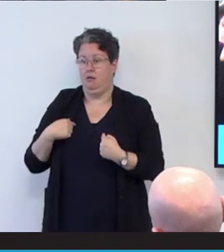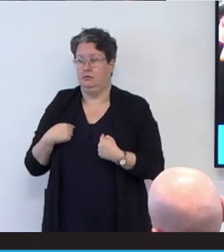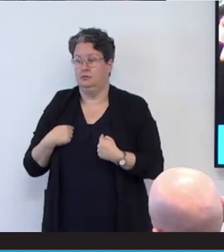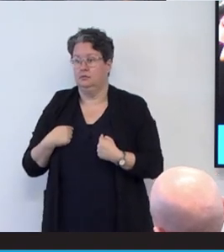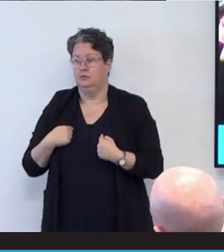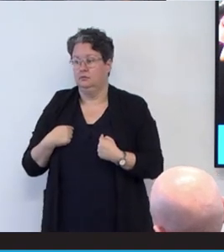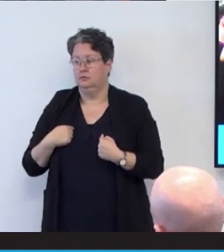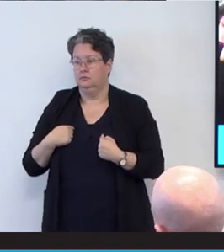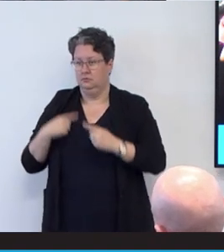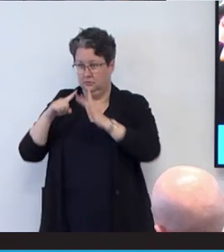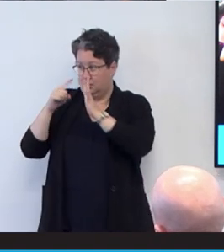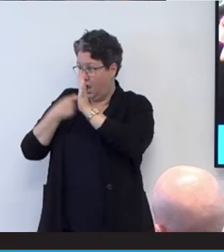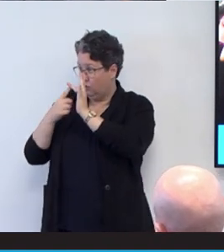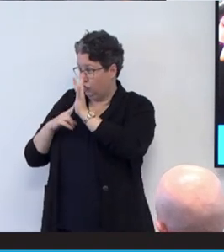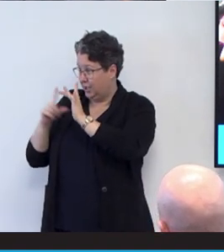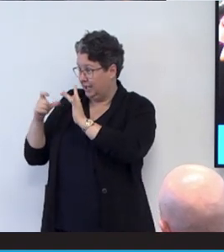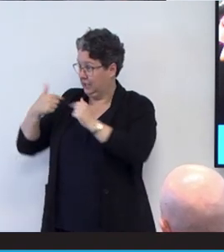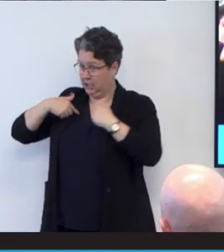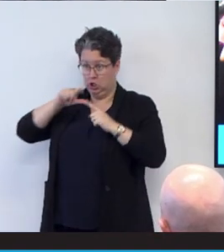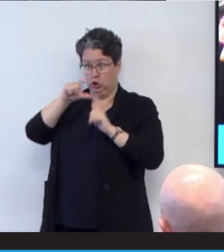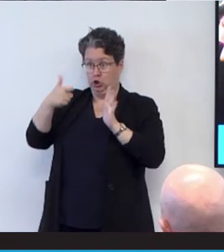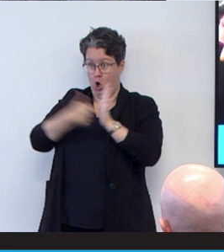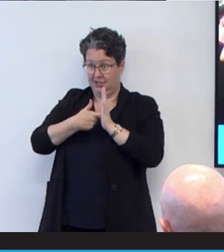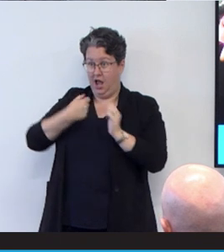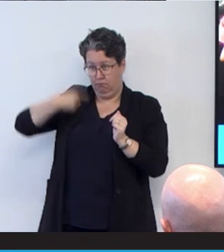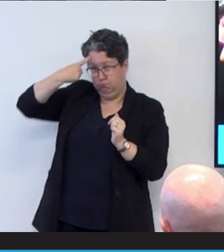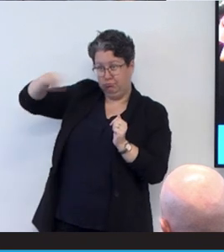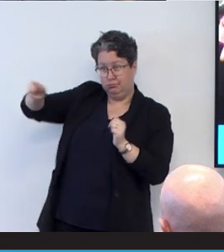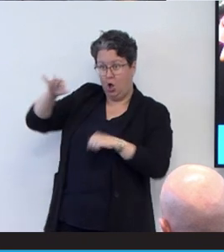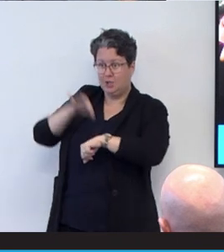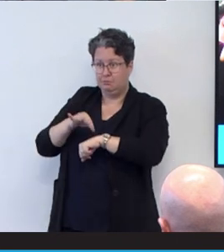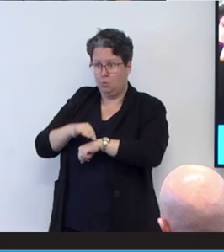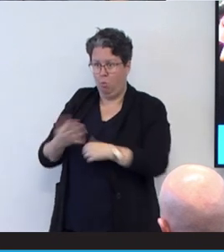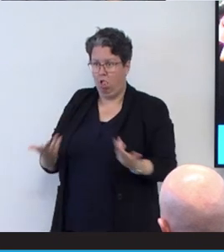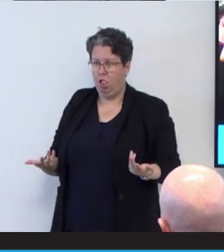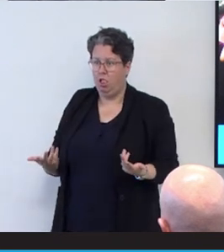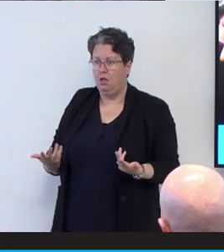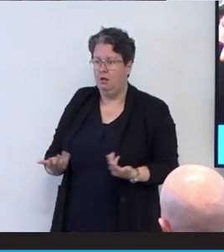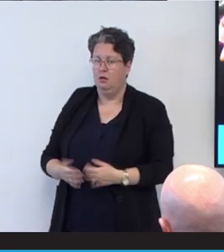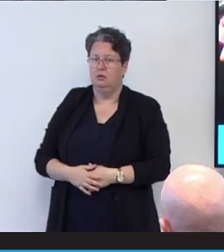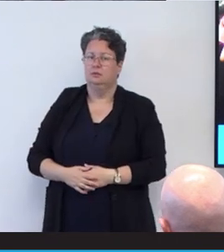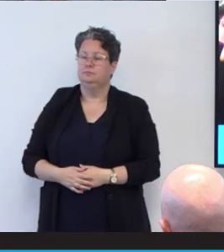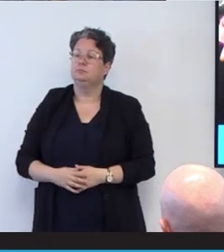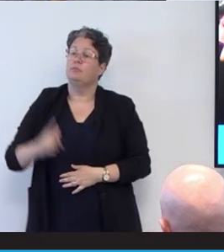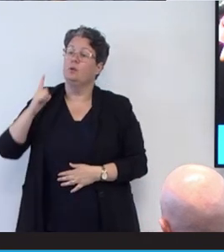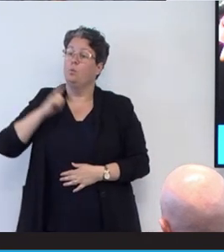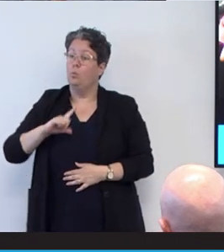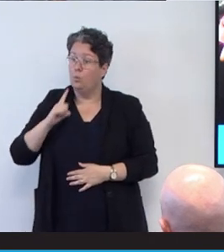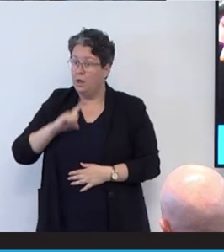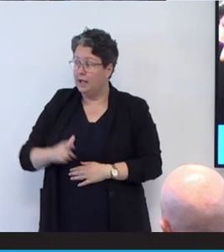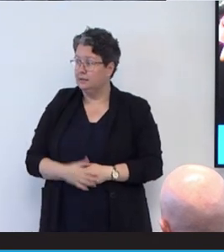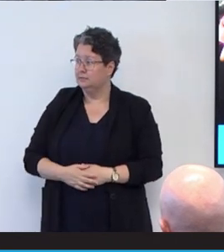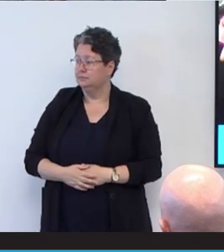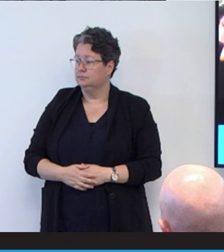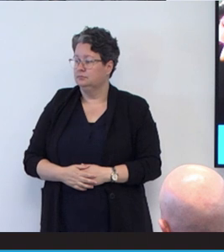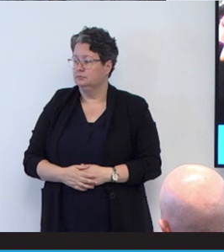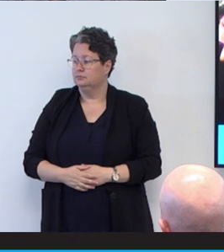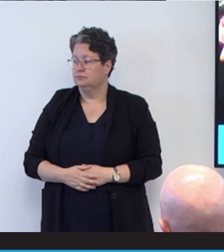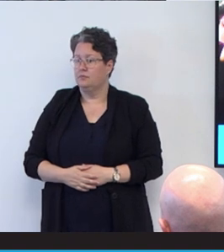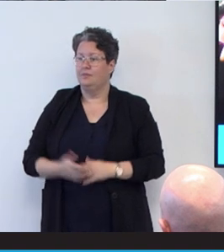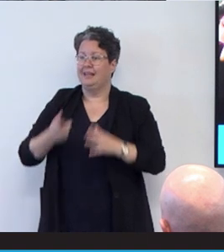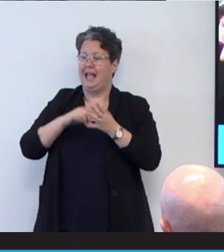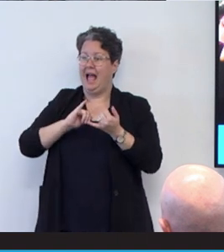How ironic is that? Because I'm a doctor and this is because my journey as a patient was